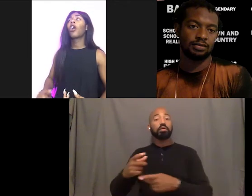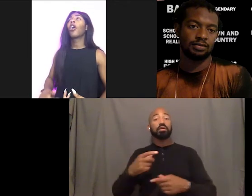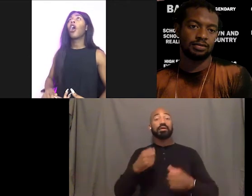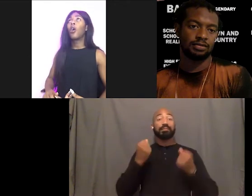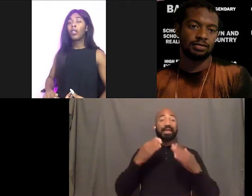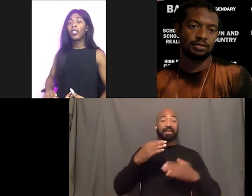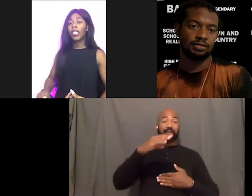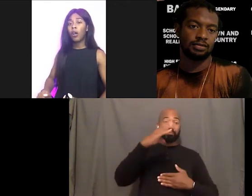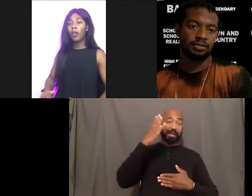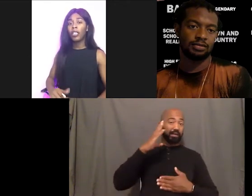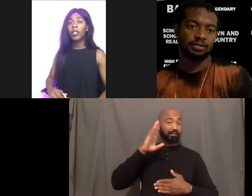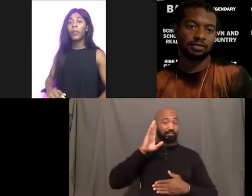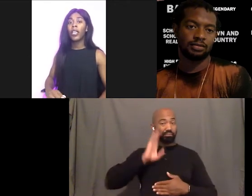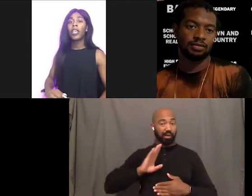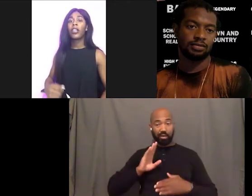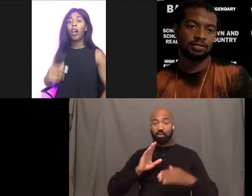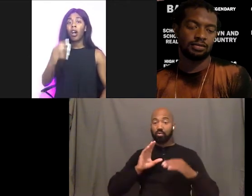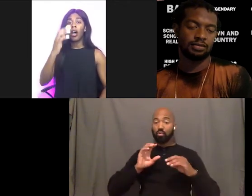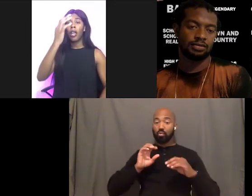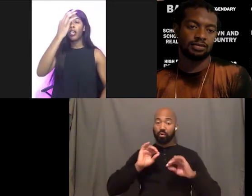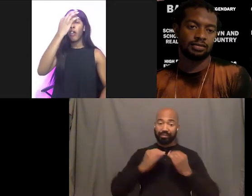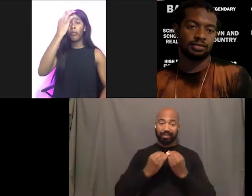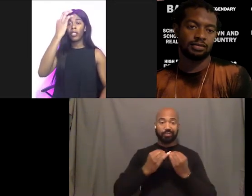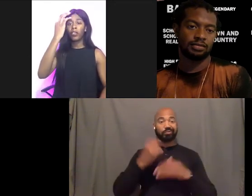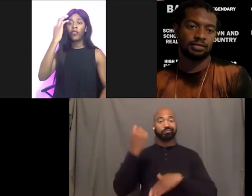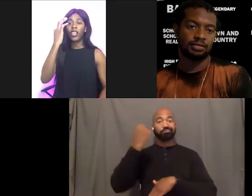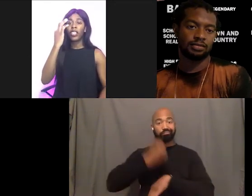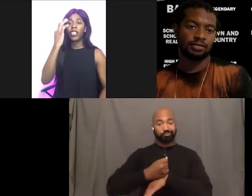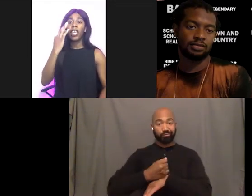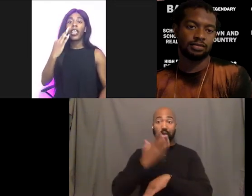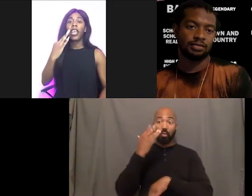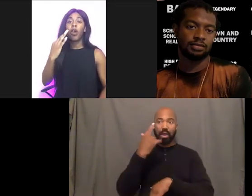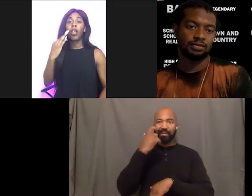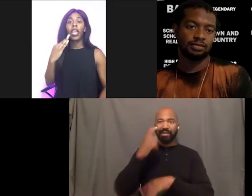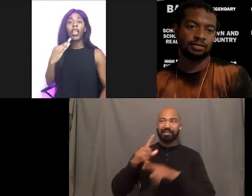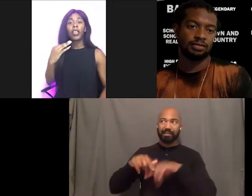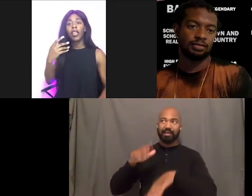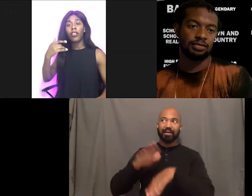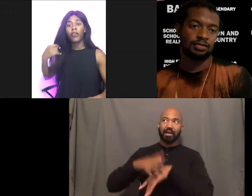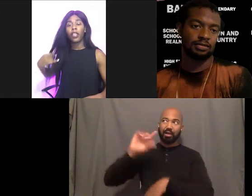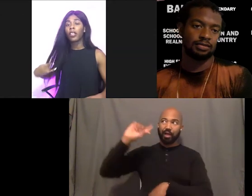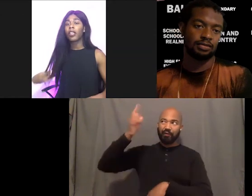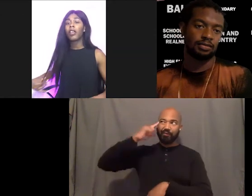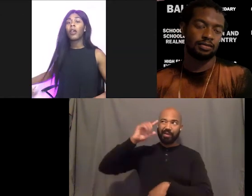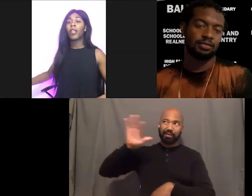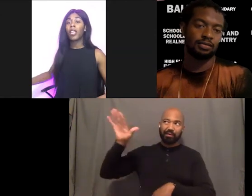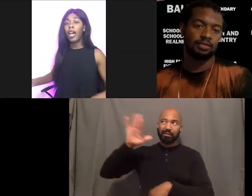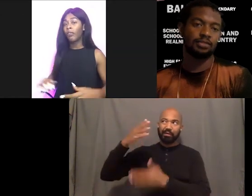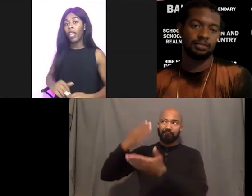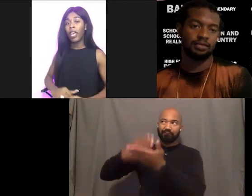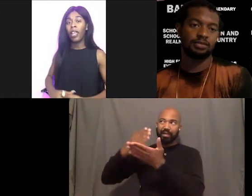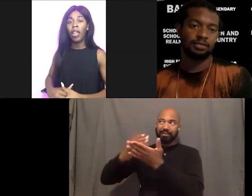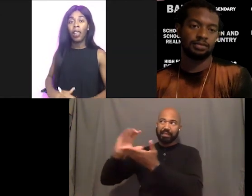only solely depend on governmental funding and they don't look at any other funding beyond that.